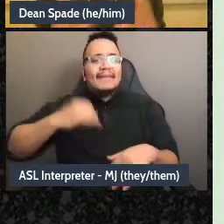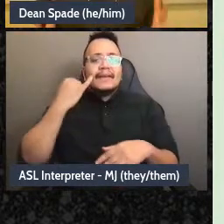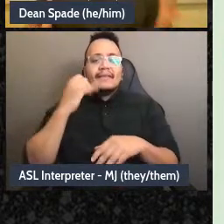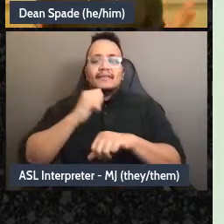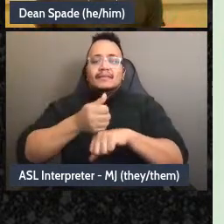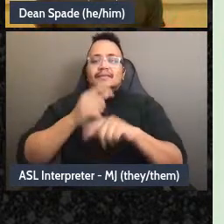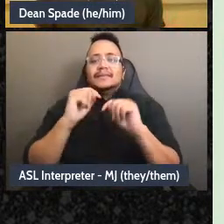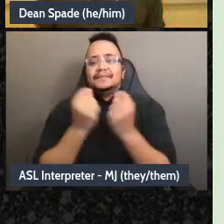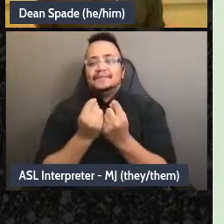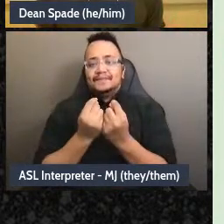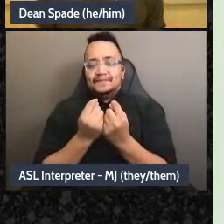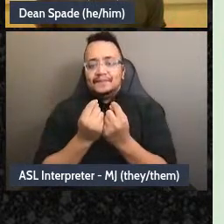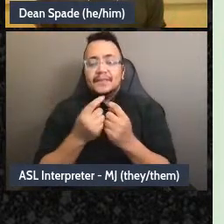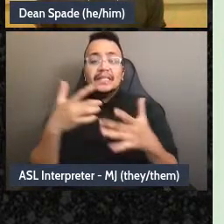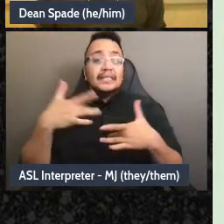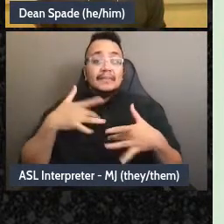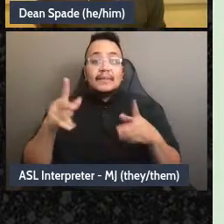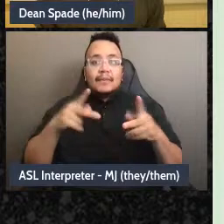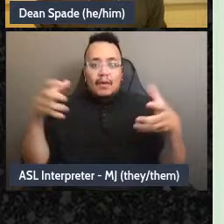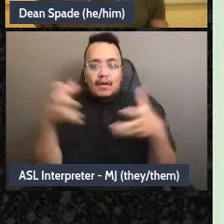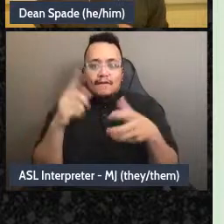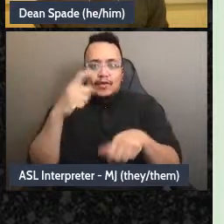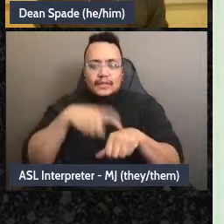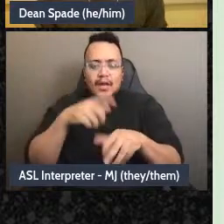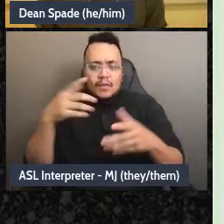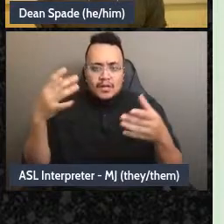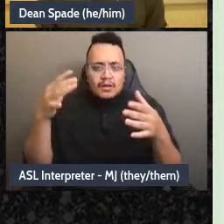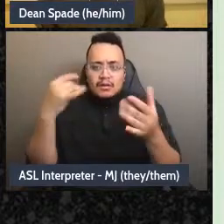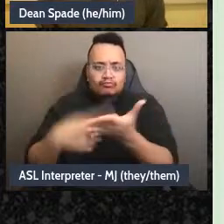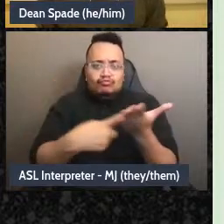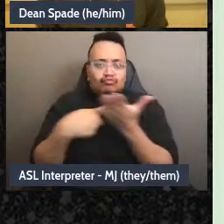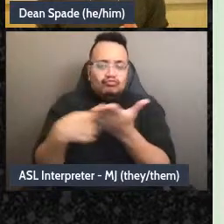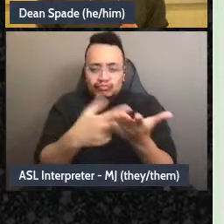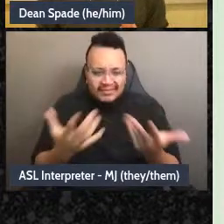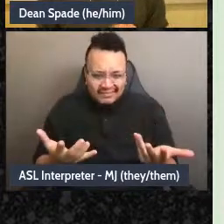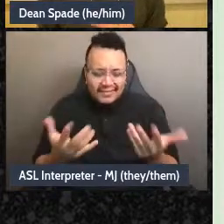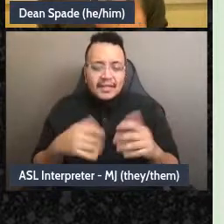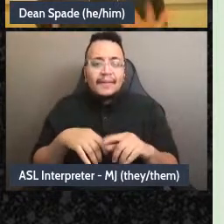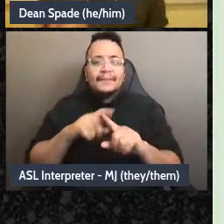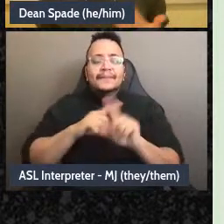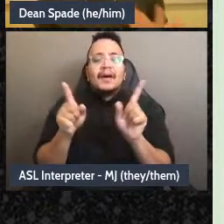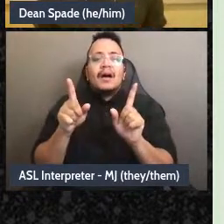all need to talk about everything” which makes sense but eventually, as our work starts to